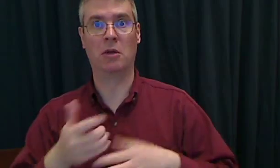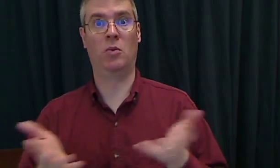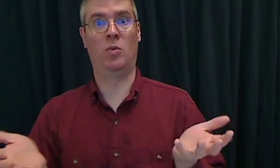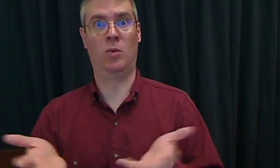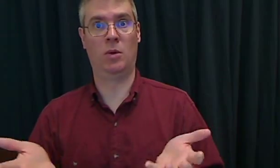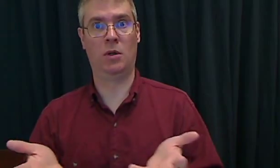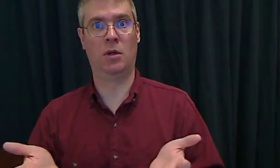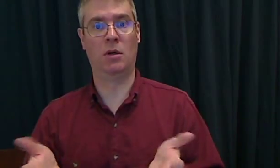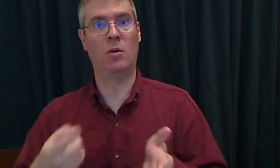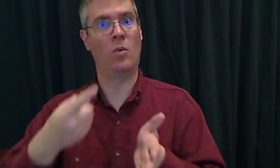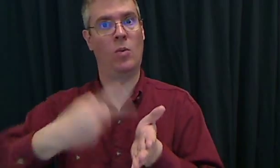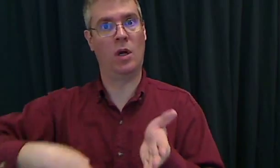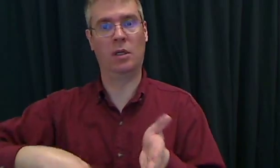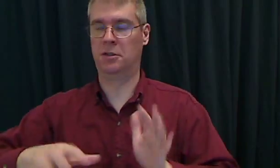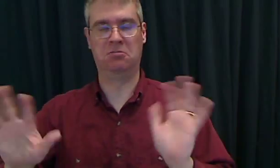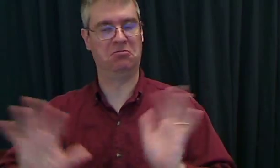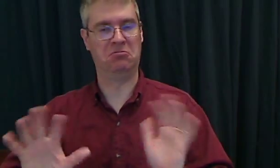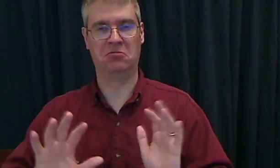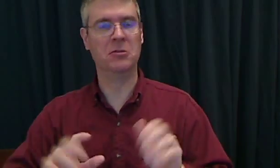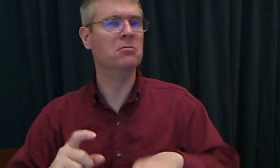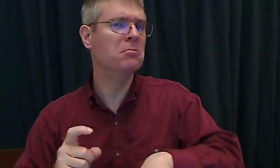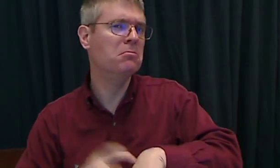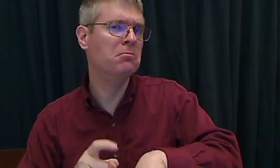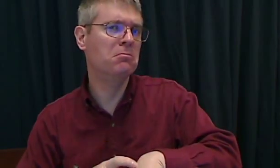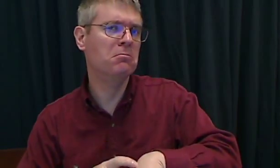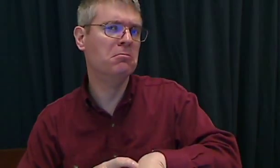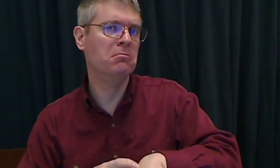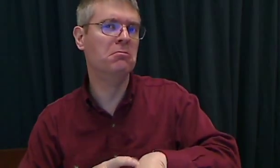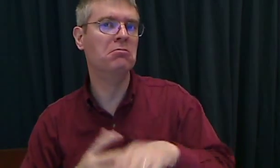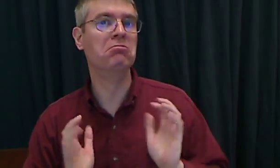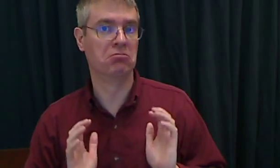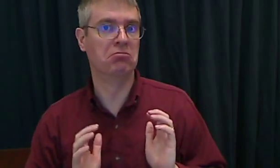You don't have to sign WHAT. Just sign it like this, that's all you need.